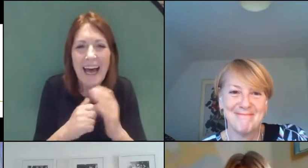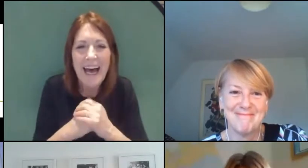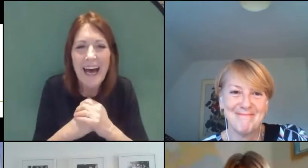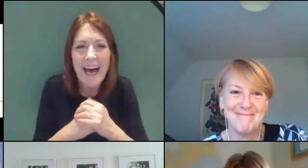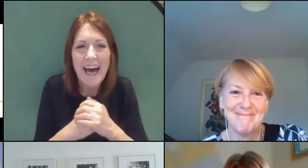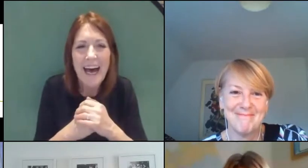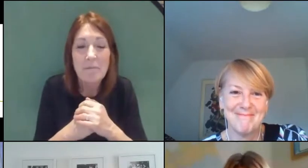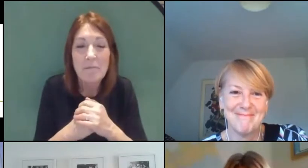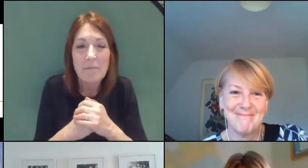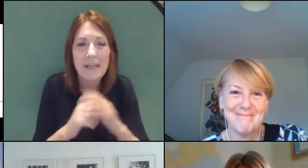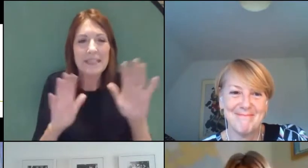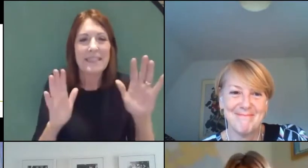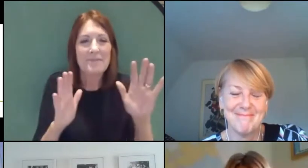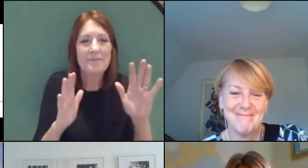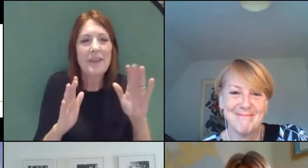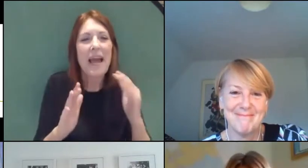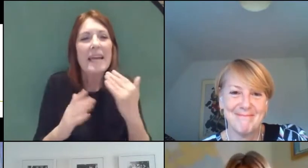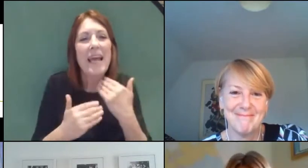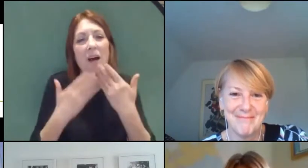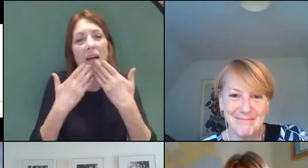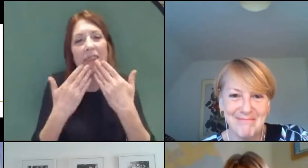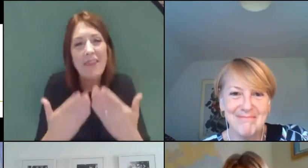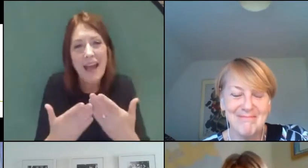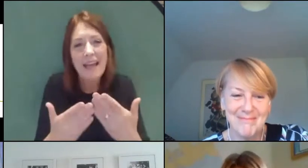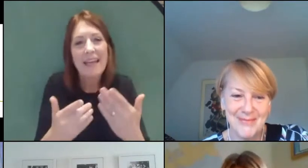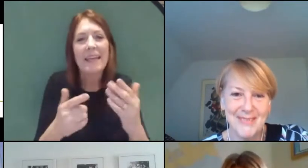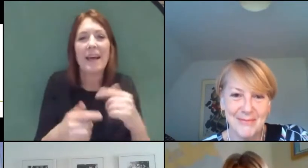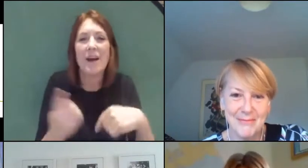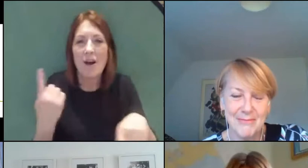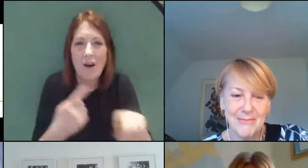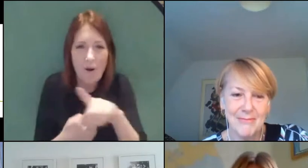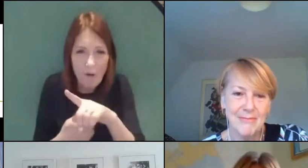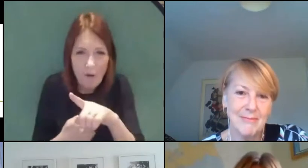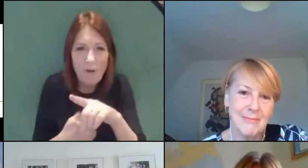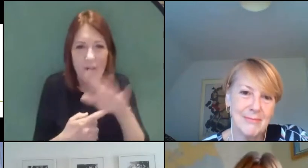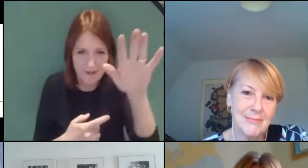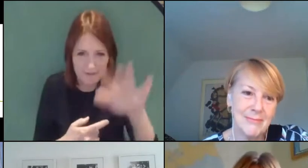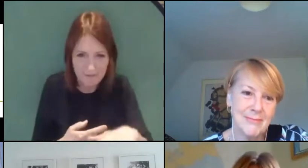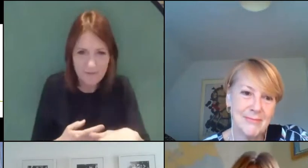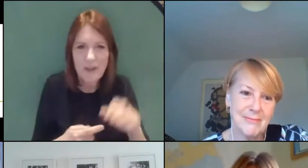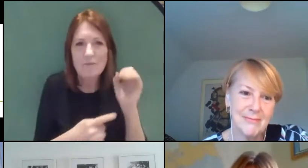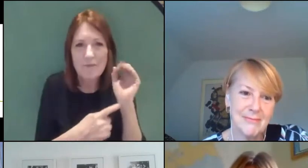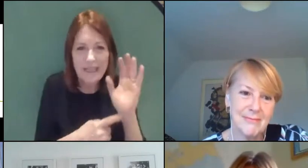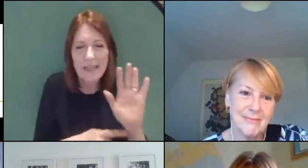Can I now thank Alison, Liz, Tania and Anne and everyone who has asked the questions.